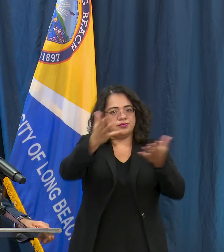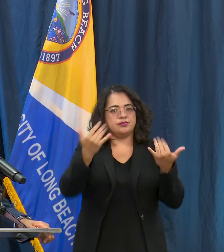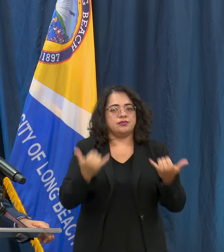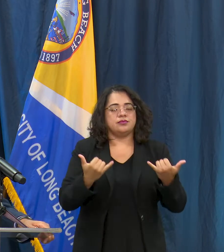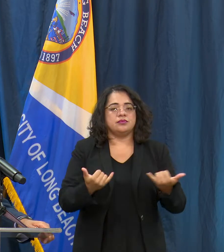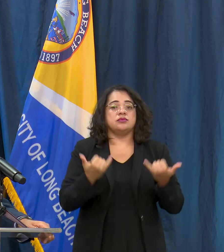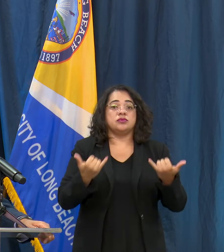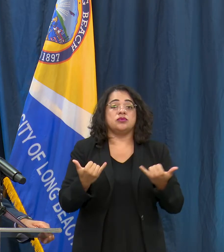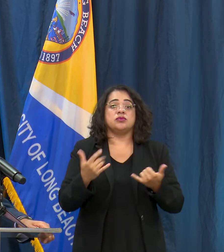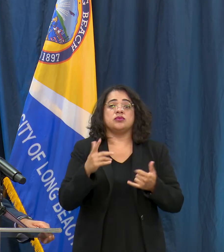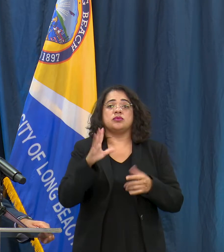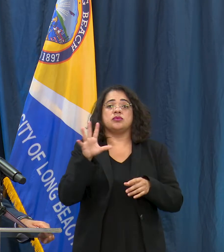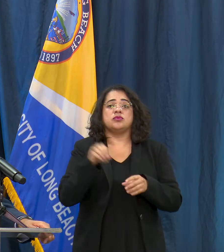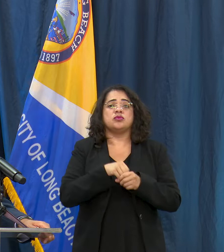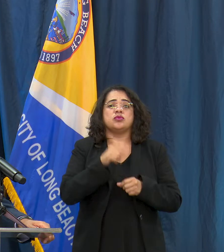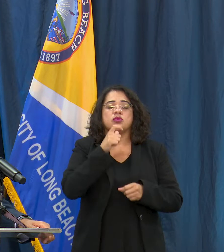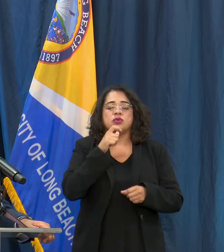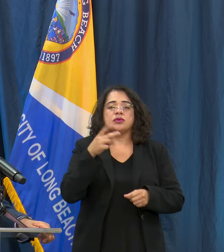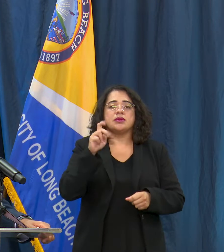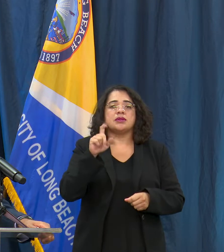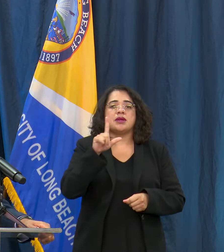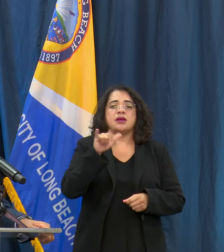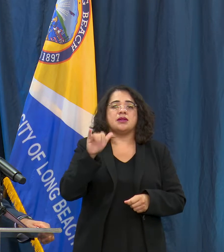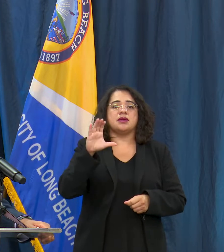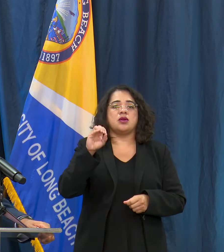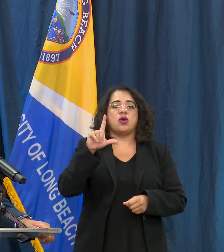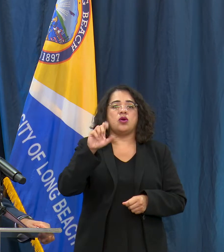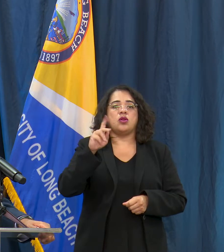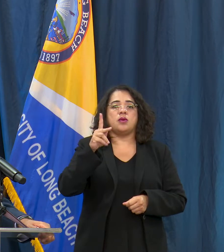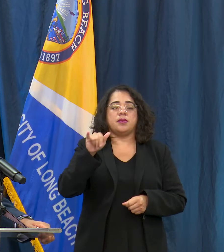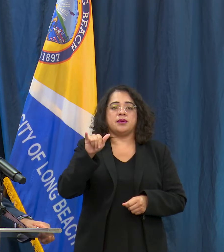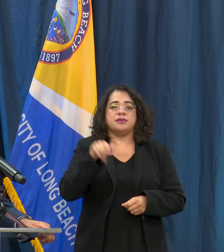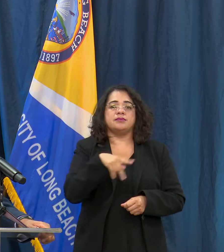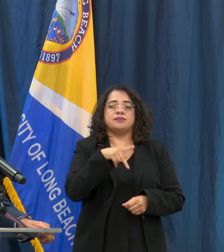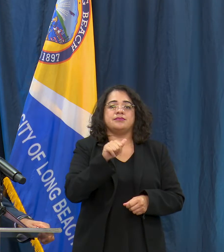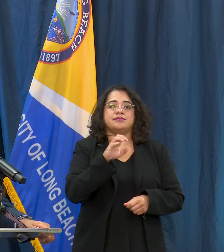Director of our Health Department and of course Paola who is doing our ASL